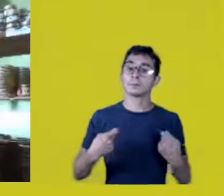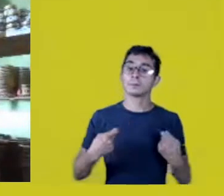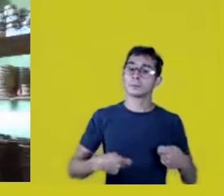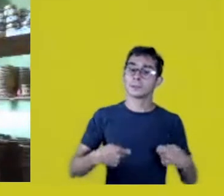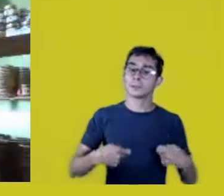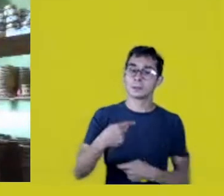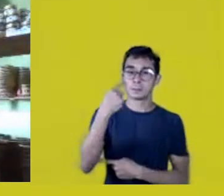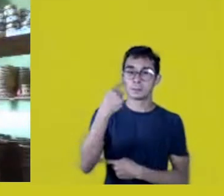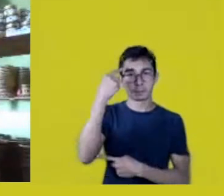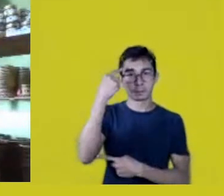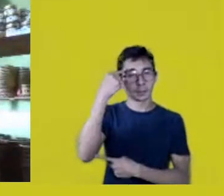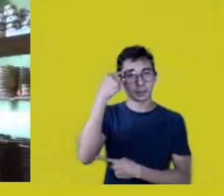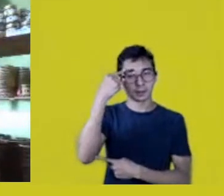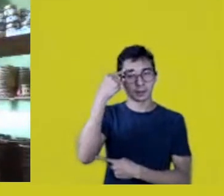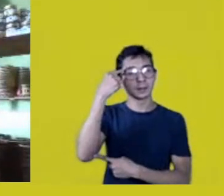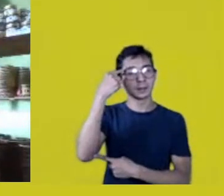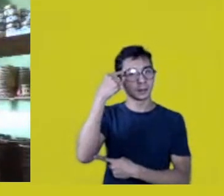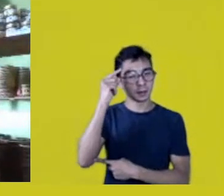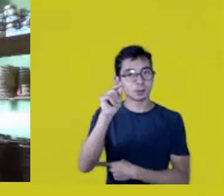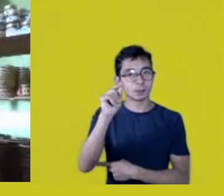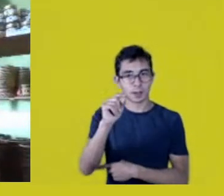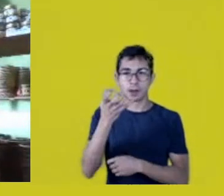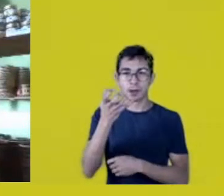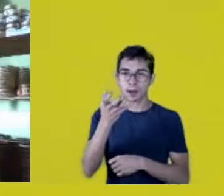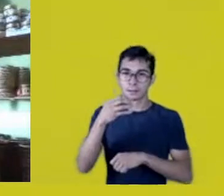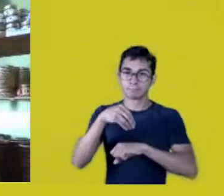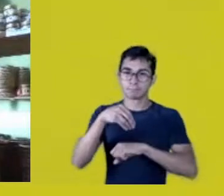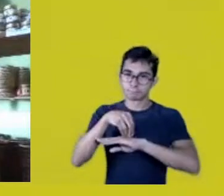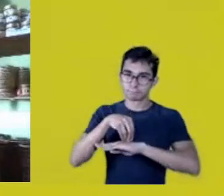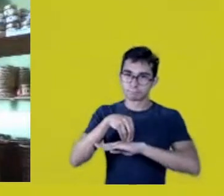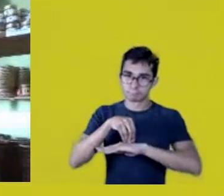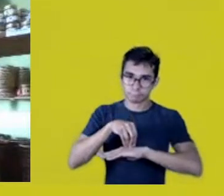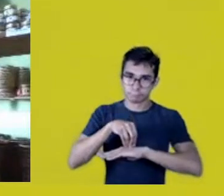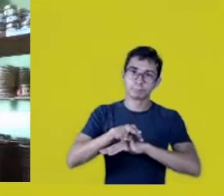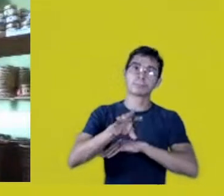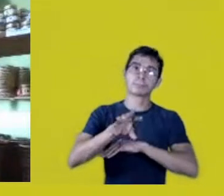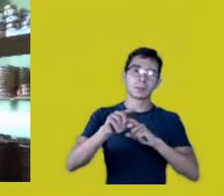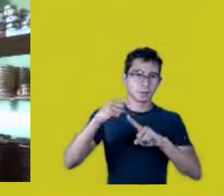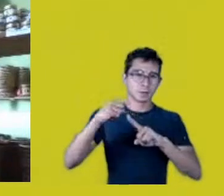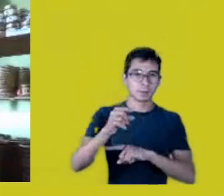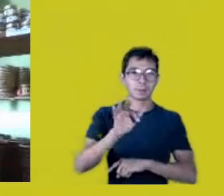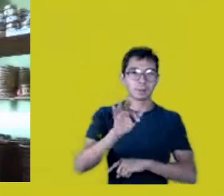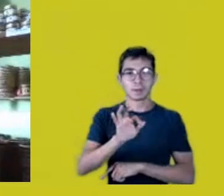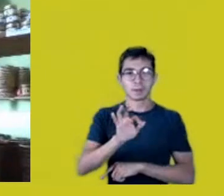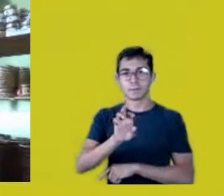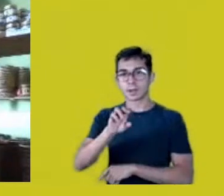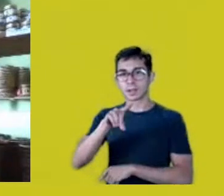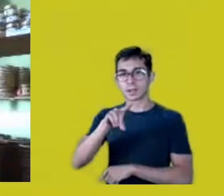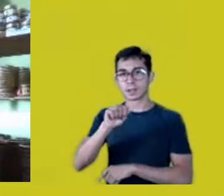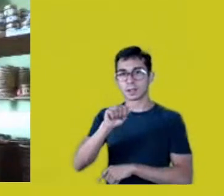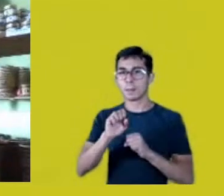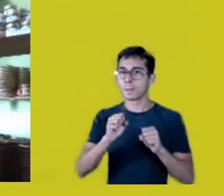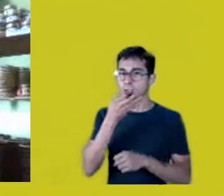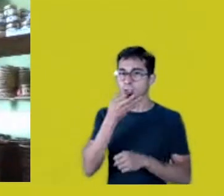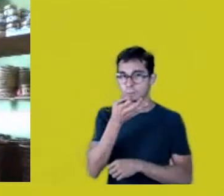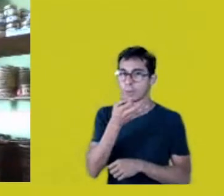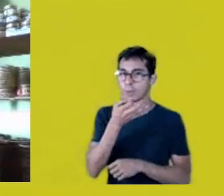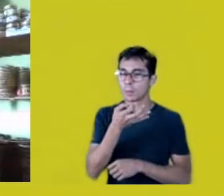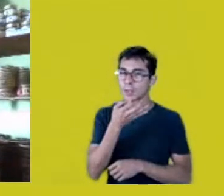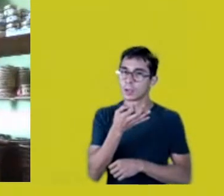and I’d like Fernanda to give it some consideration from a legal viewpoint.